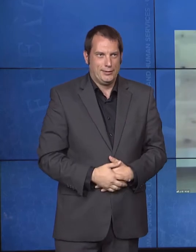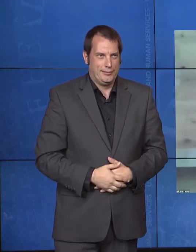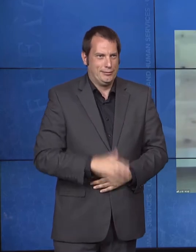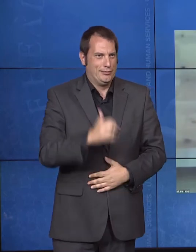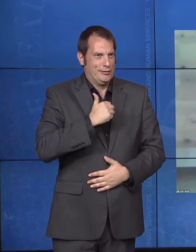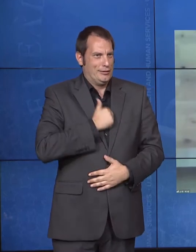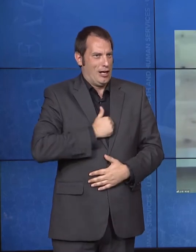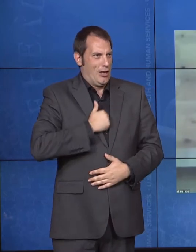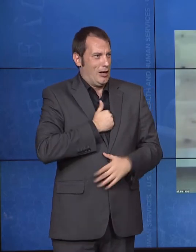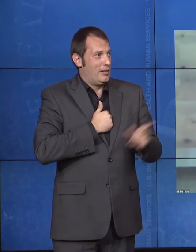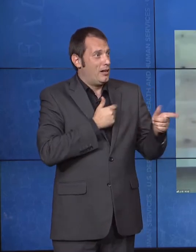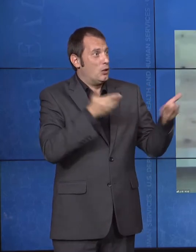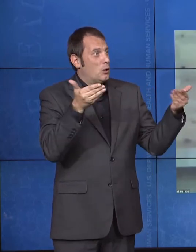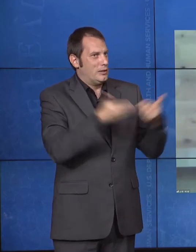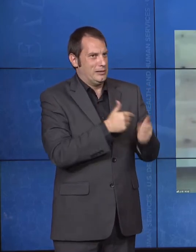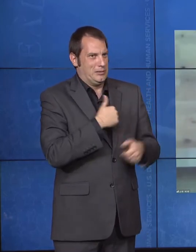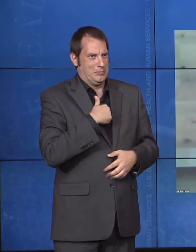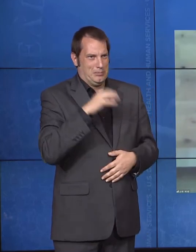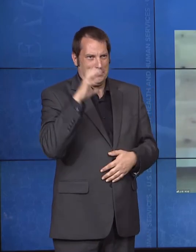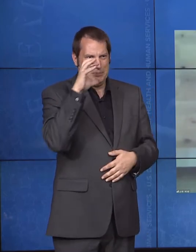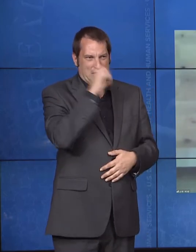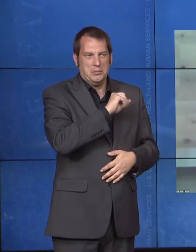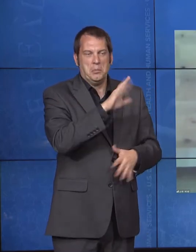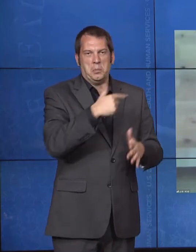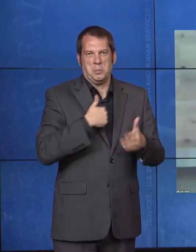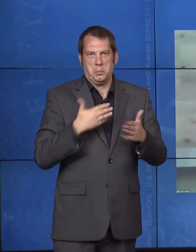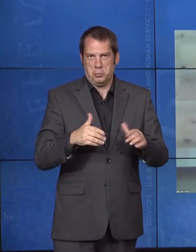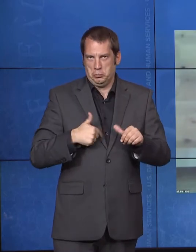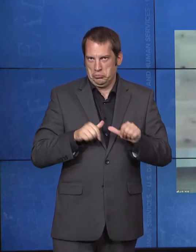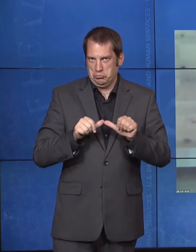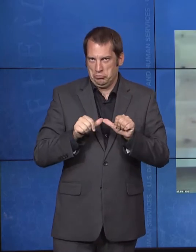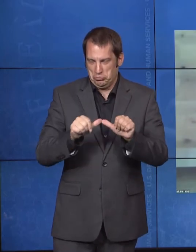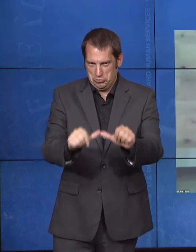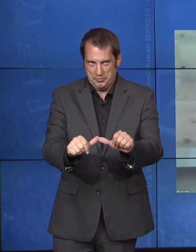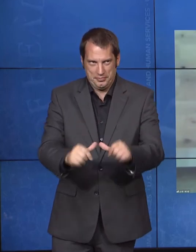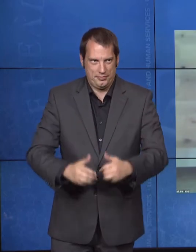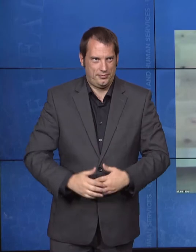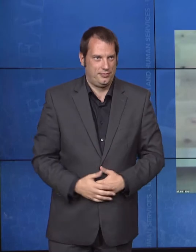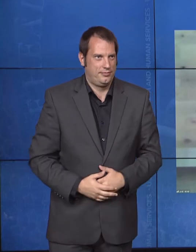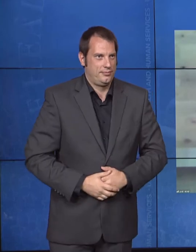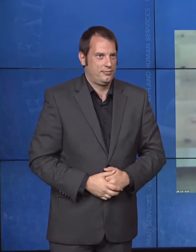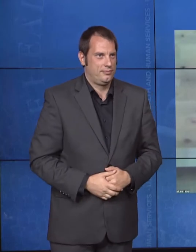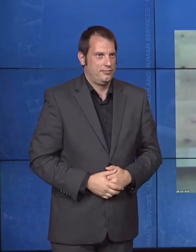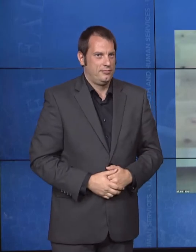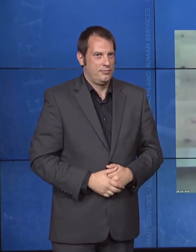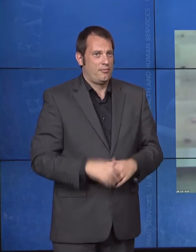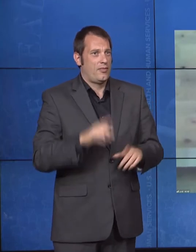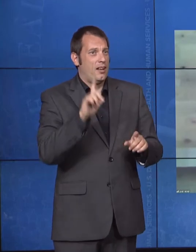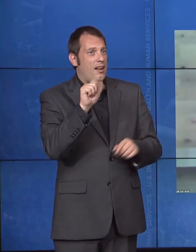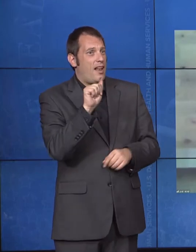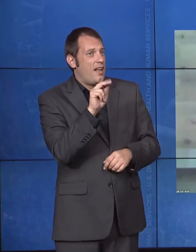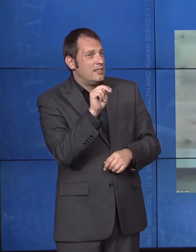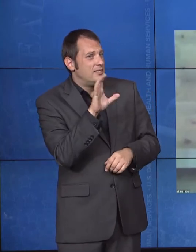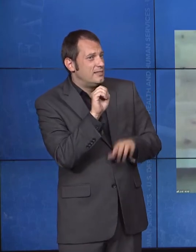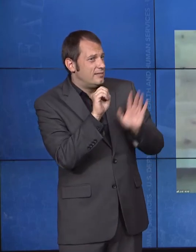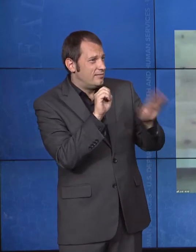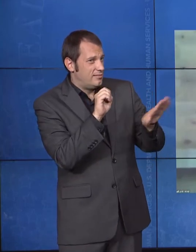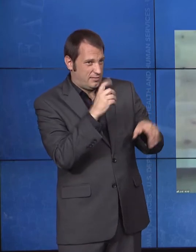for missing your introduction. But we'll keep rolling on along here. And I will -- Lance, I think that you probably introduced yourself. But in case folks don't